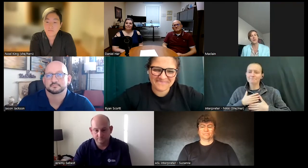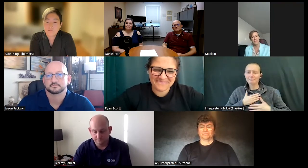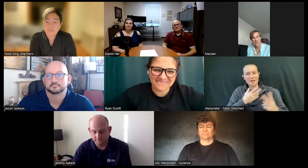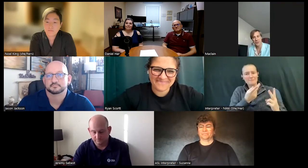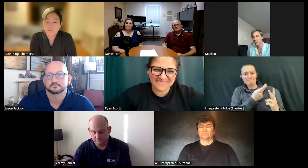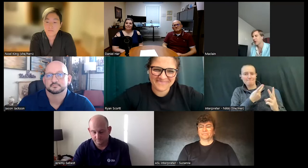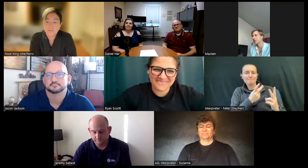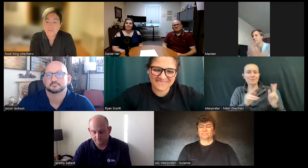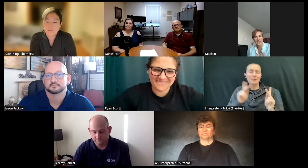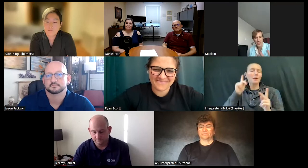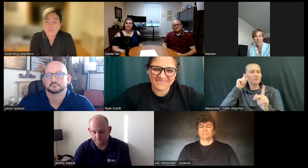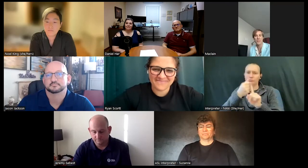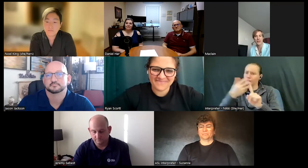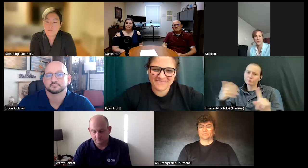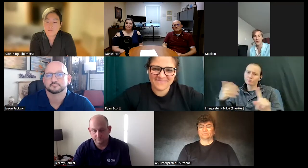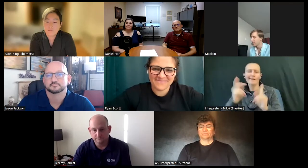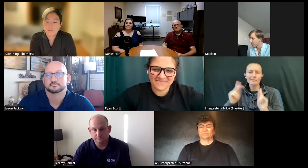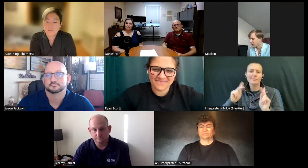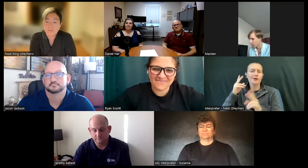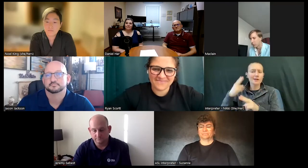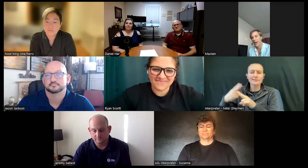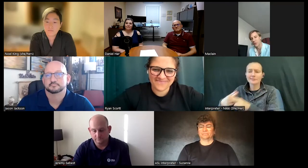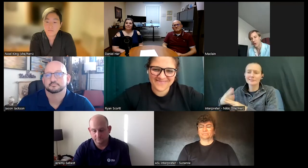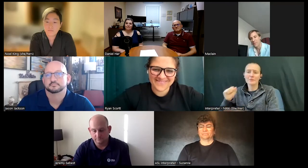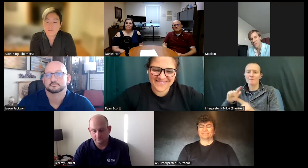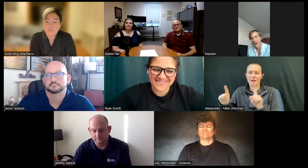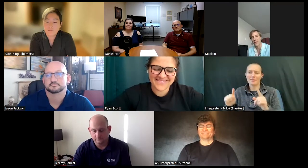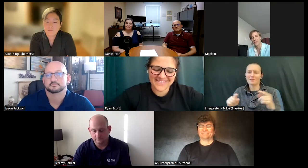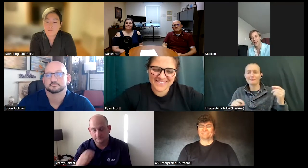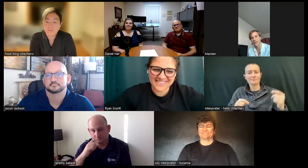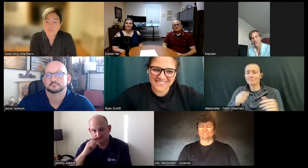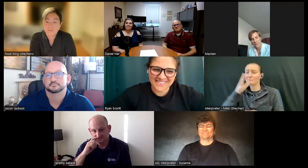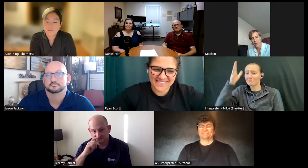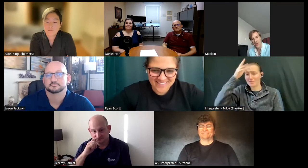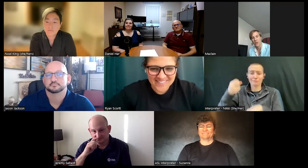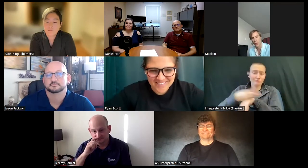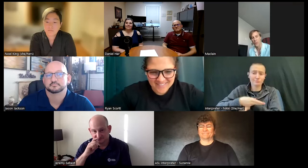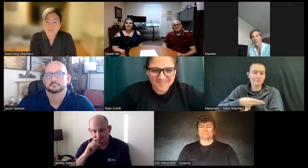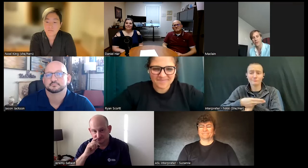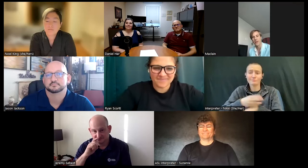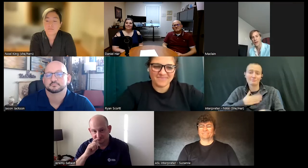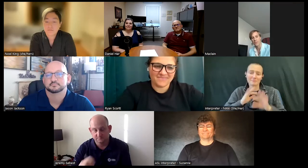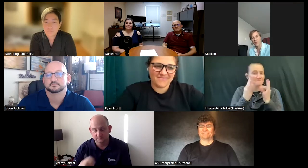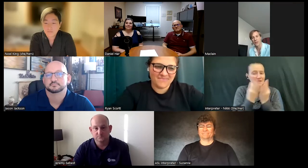two people I mentioned there's obviously many other people I could do but no one will ever Triumph my parents and the family that I grew up with and made me